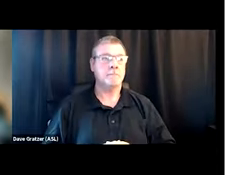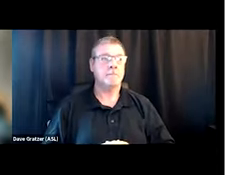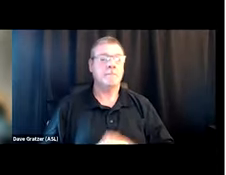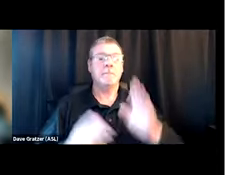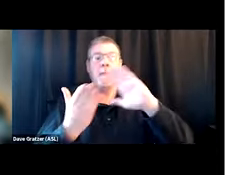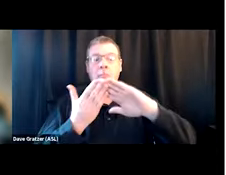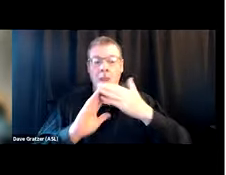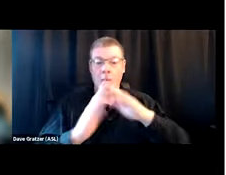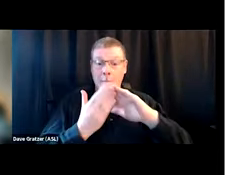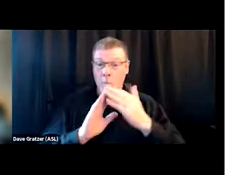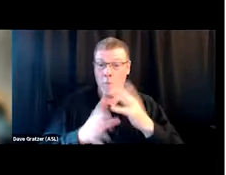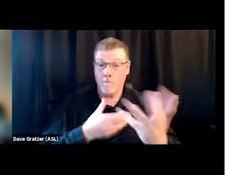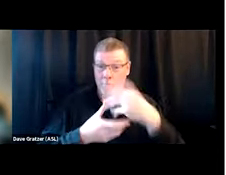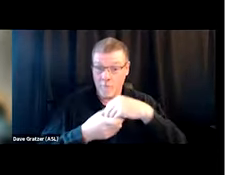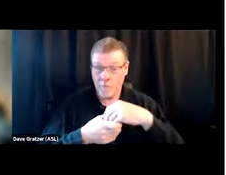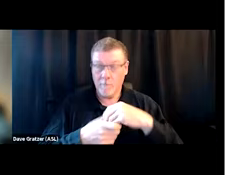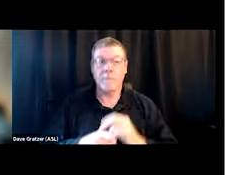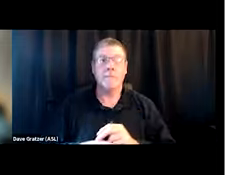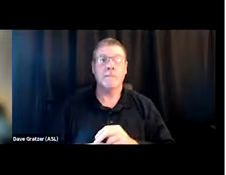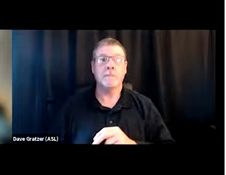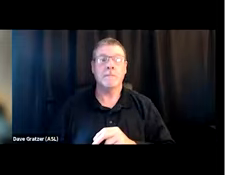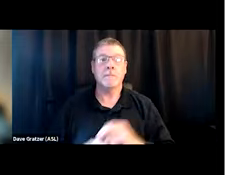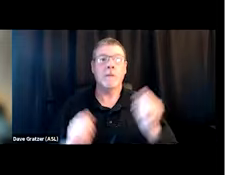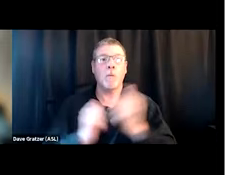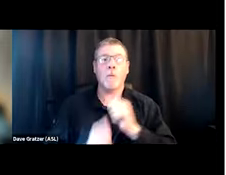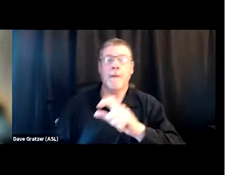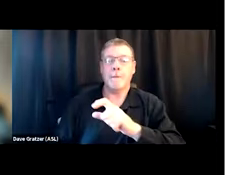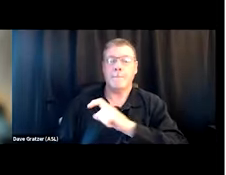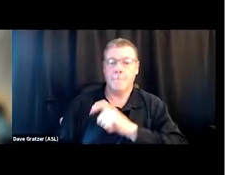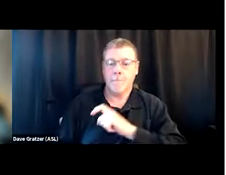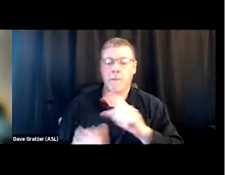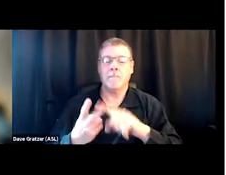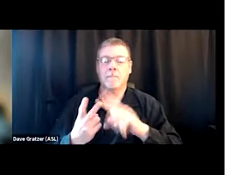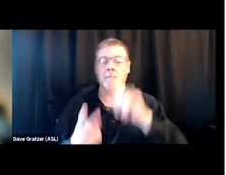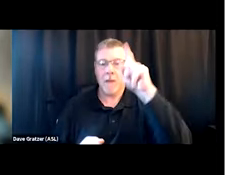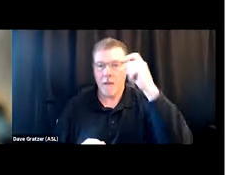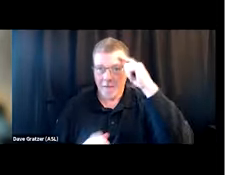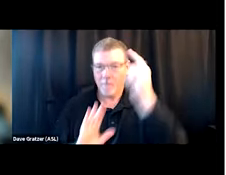That can mean a lot of different things. I'm gonna lump that right in with police, government, and legal. Media as well,